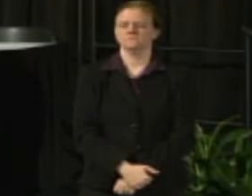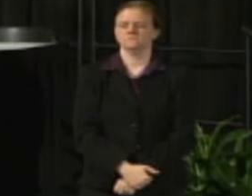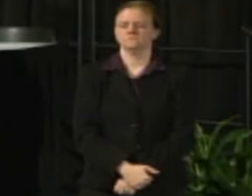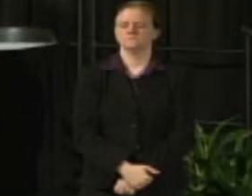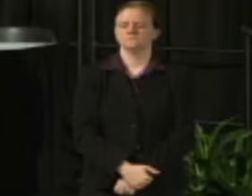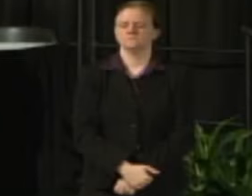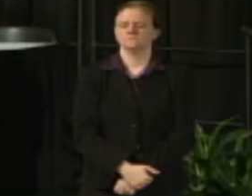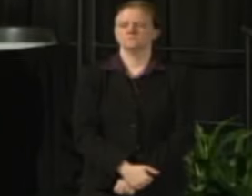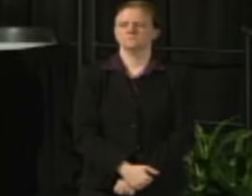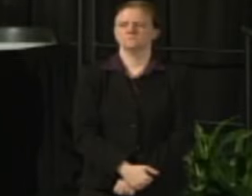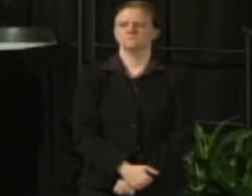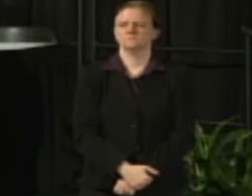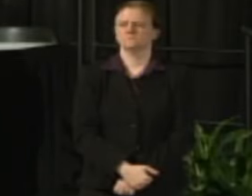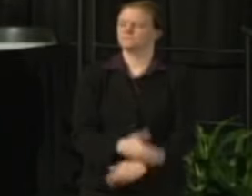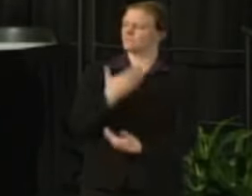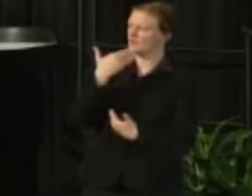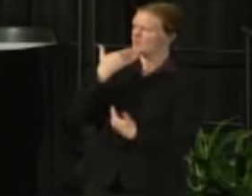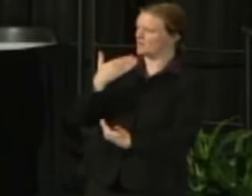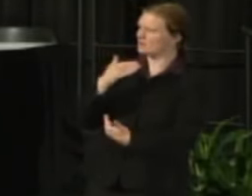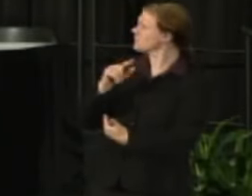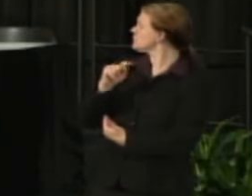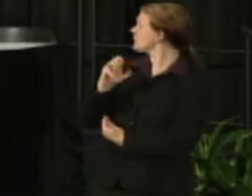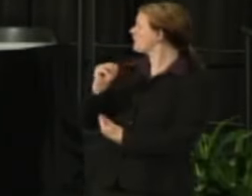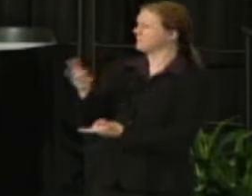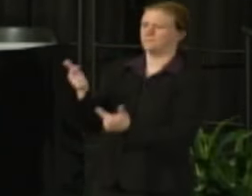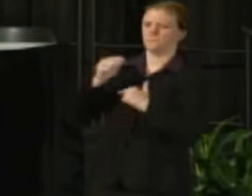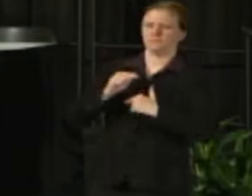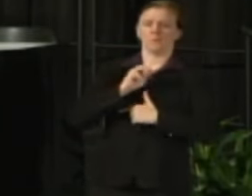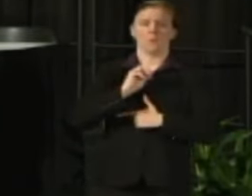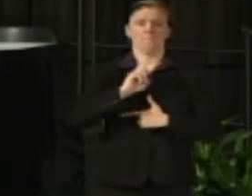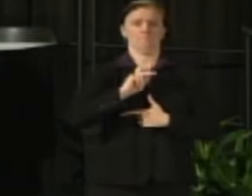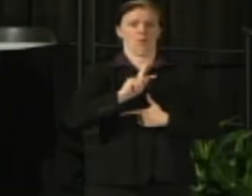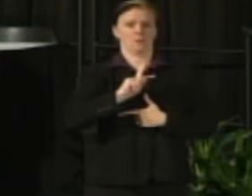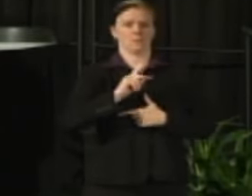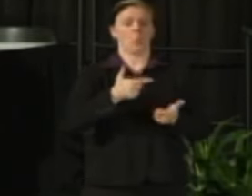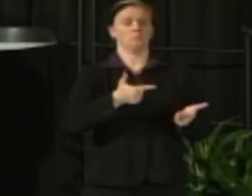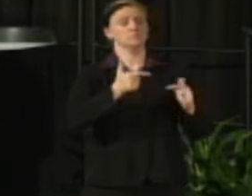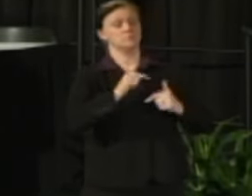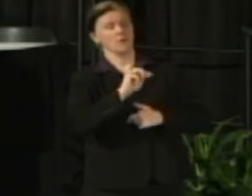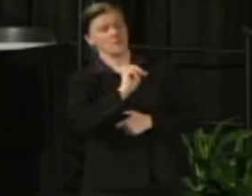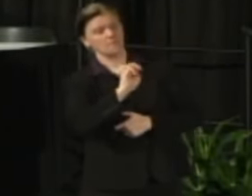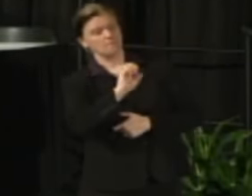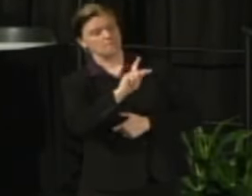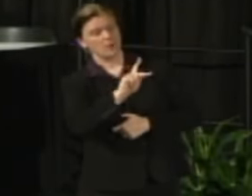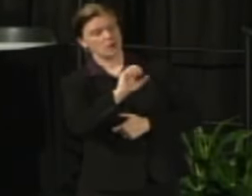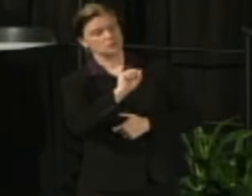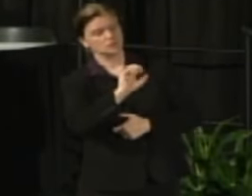At this point I'd ask Professor Mark Schwartz to join to give a brief comment